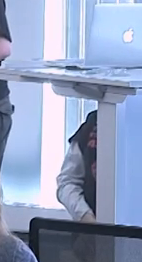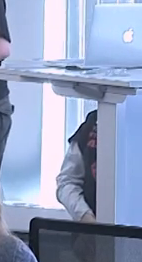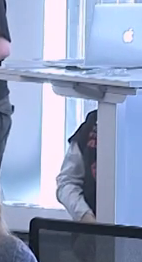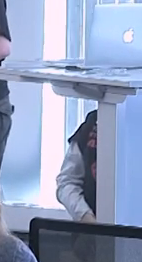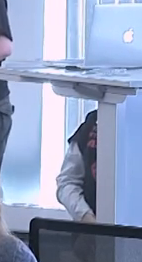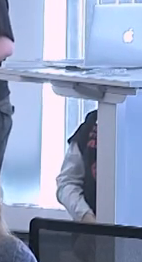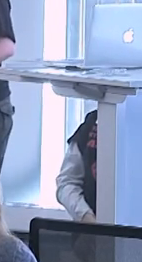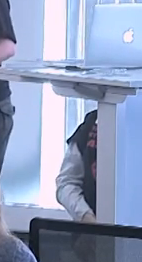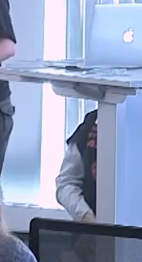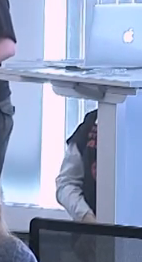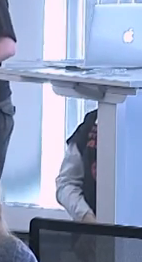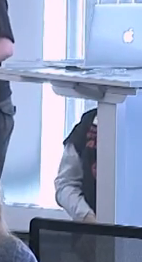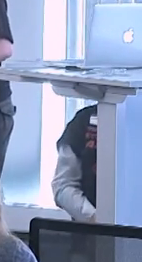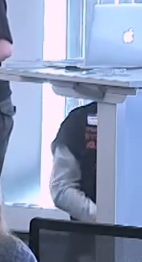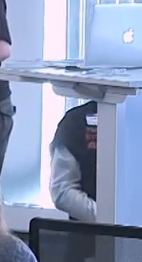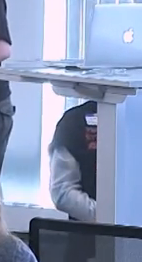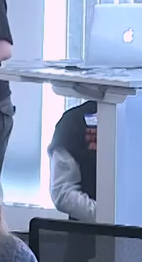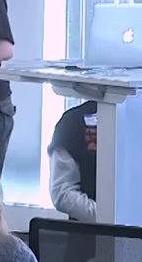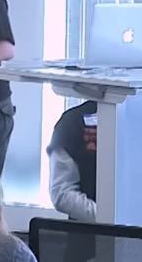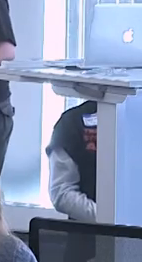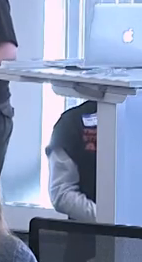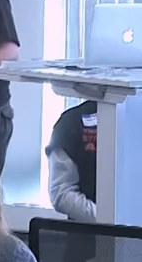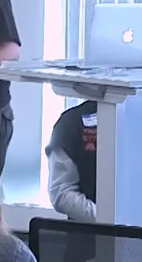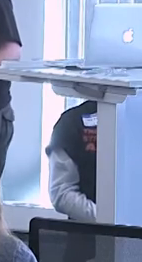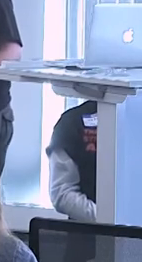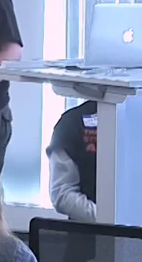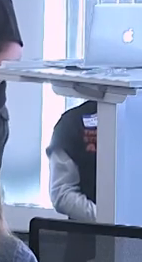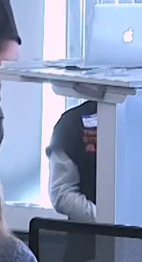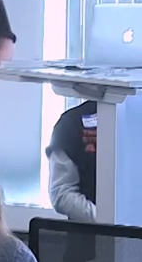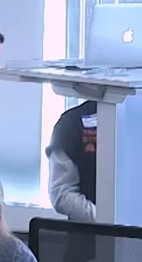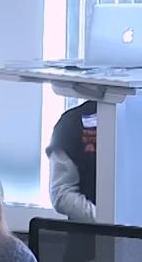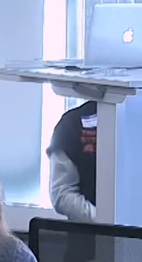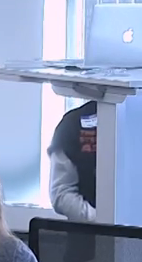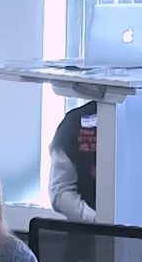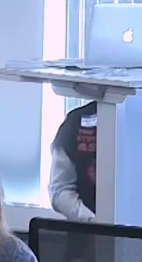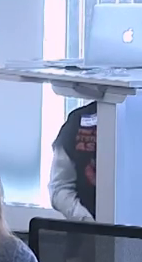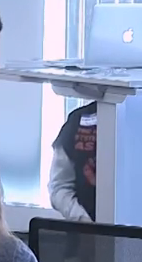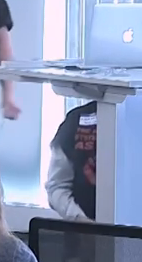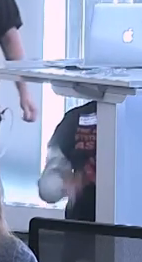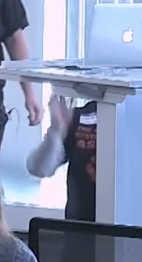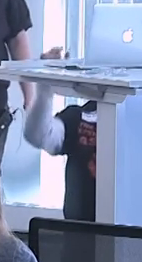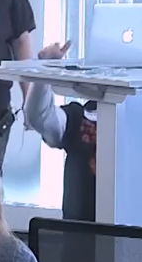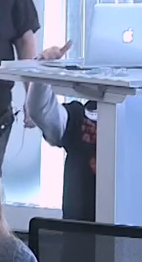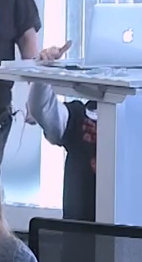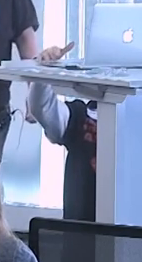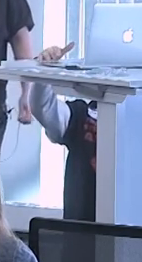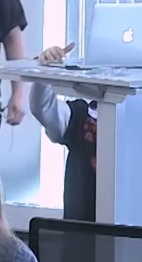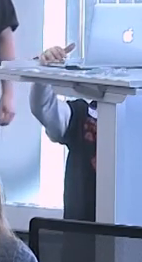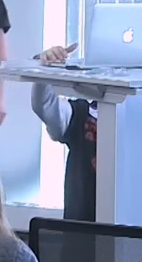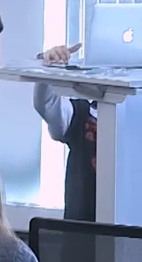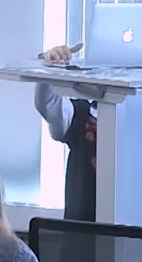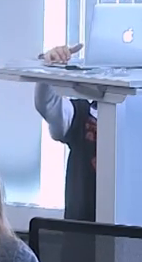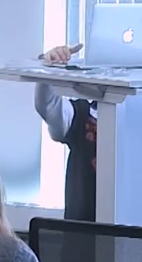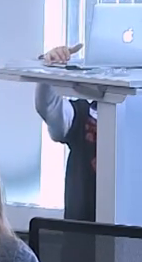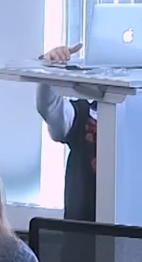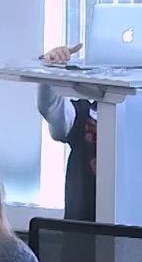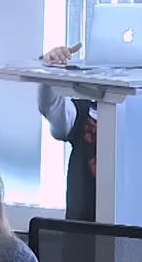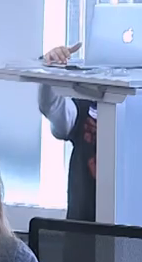so that none of this can happen and all of us are valid. Thank you for bearing with me and my technical ineptitude